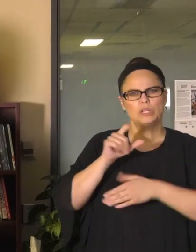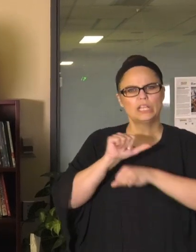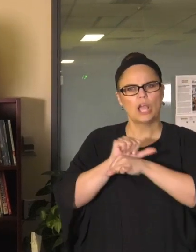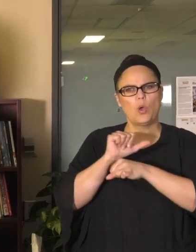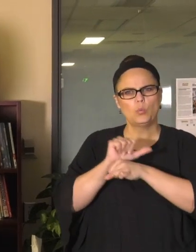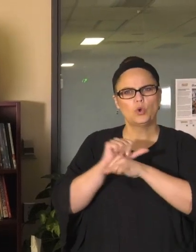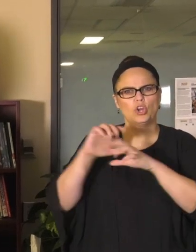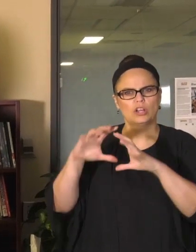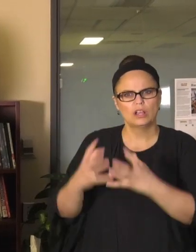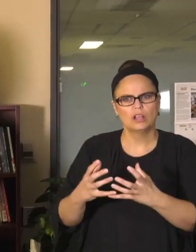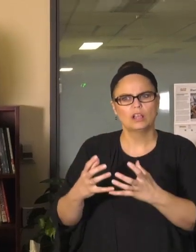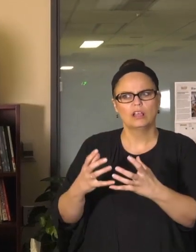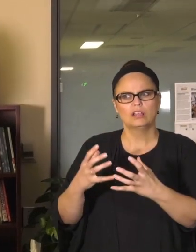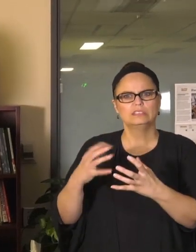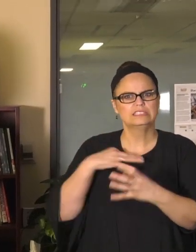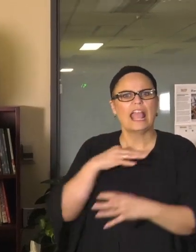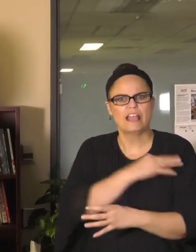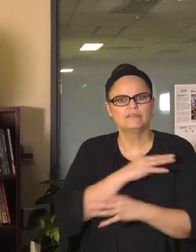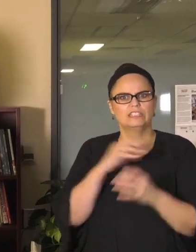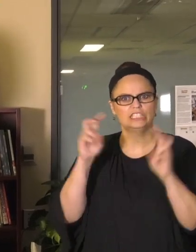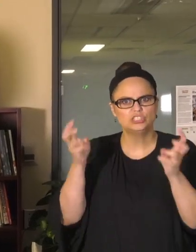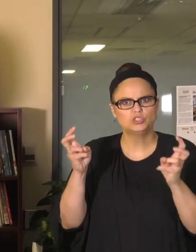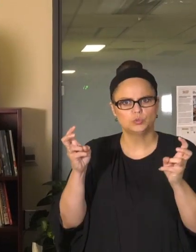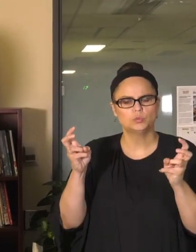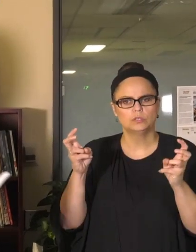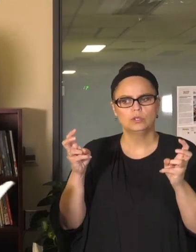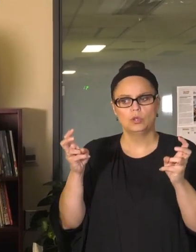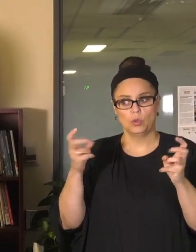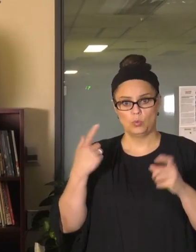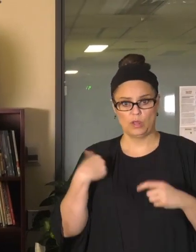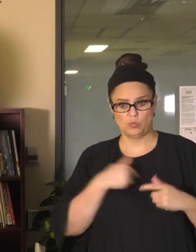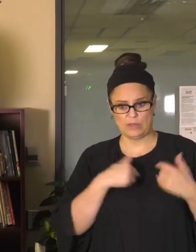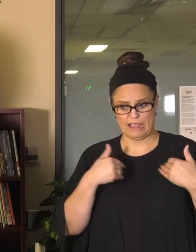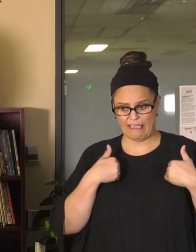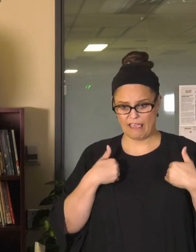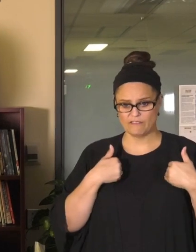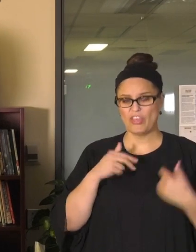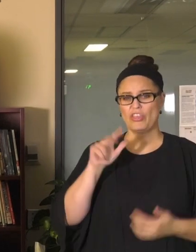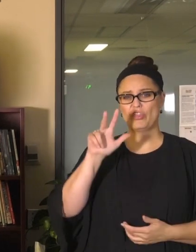of how we're going to successfully reopen, when you take a student body that's 37,000, and you